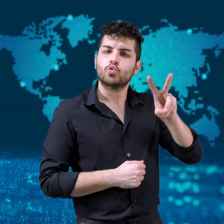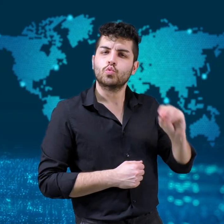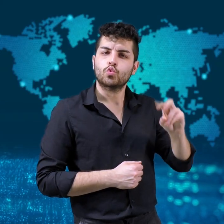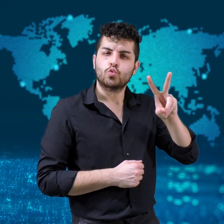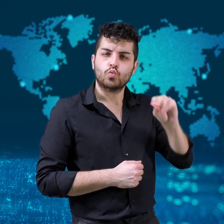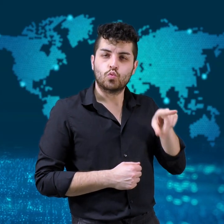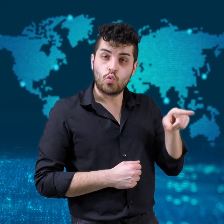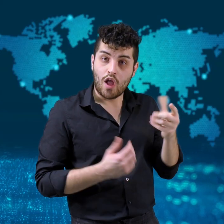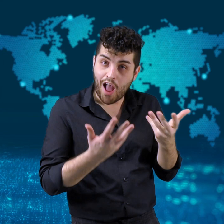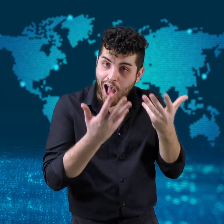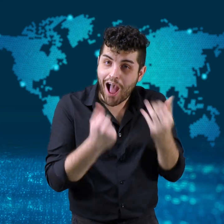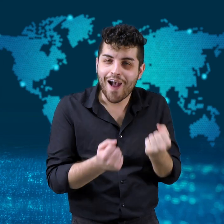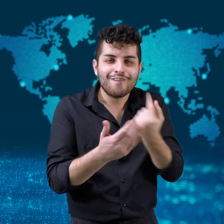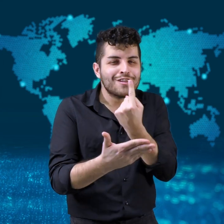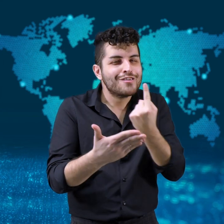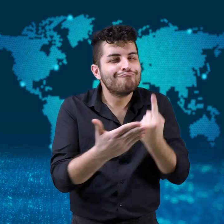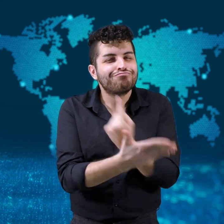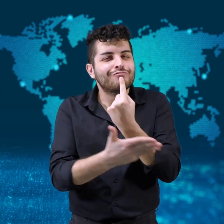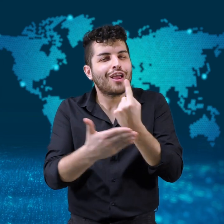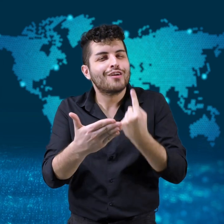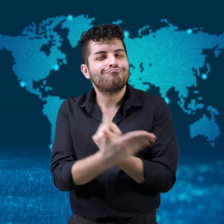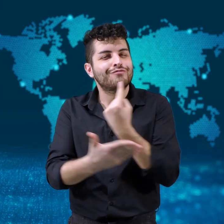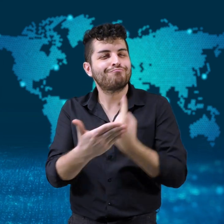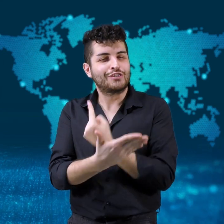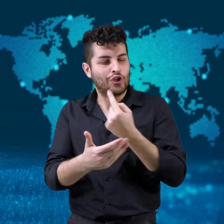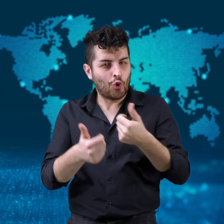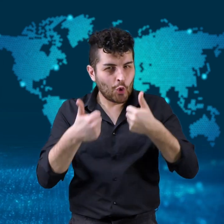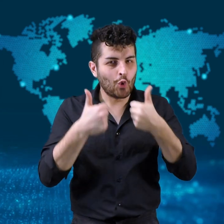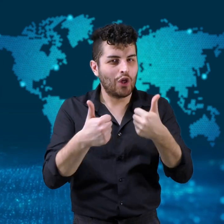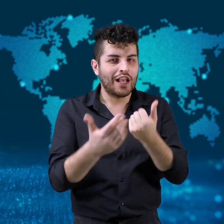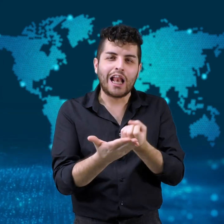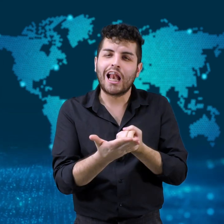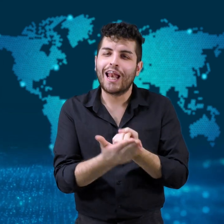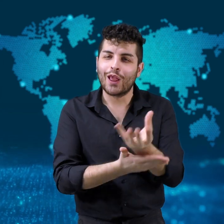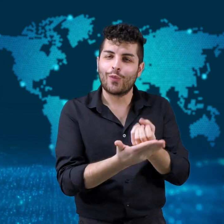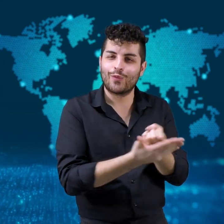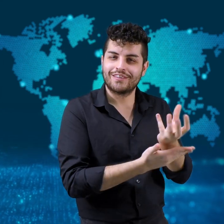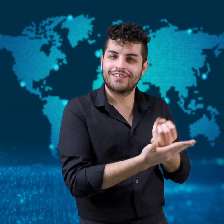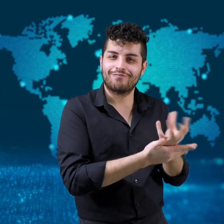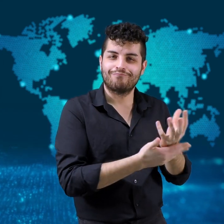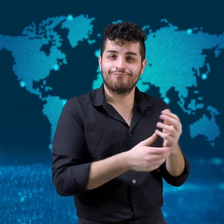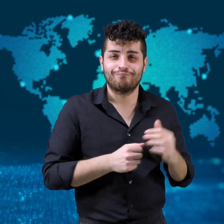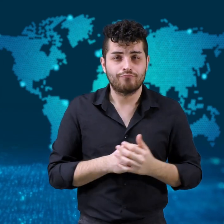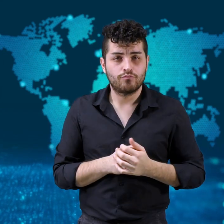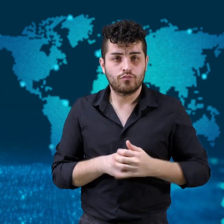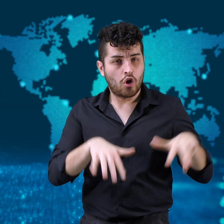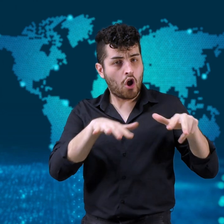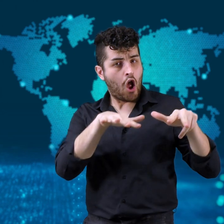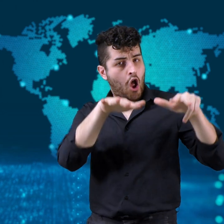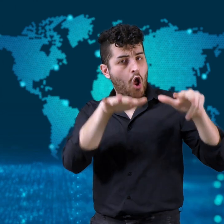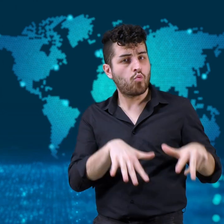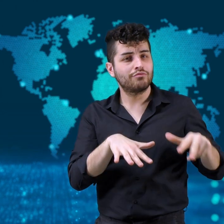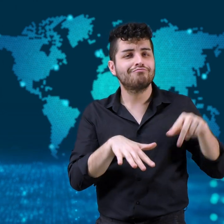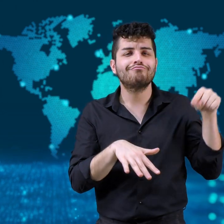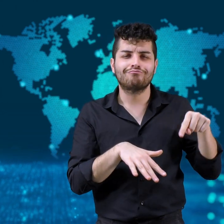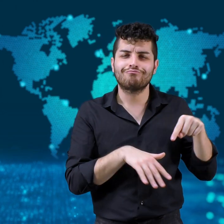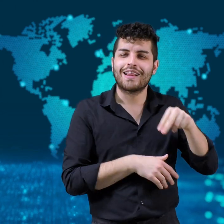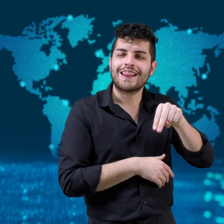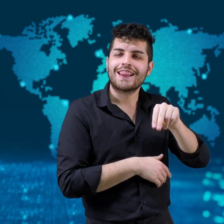[Nicola]: The 2020 year had its share of good news.